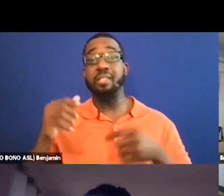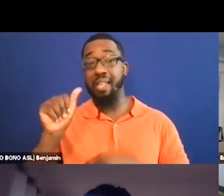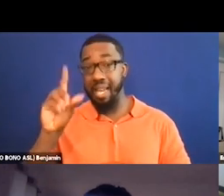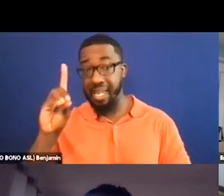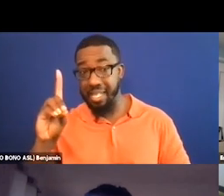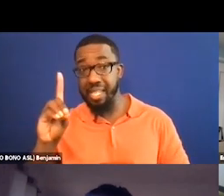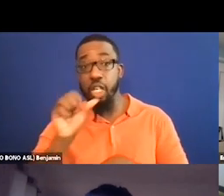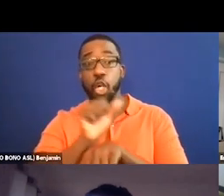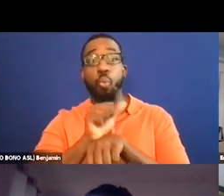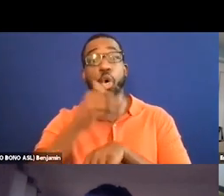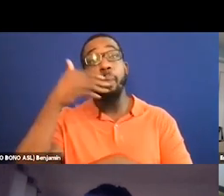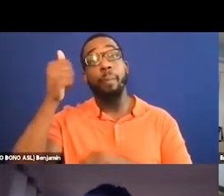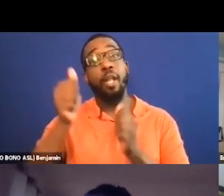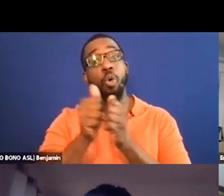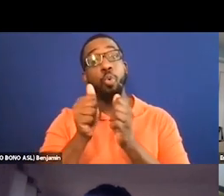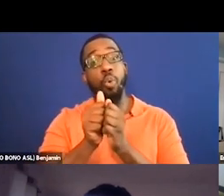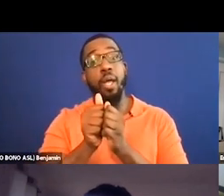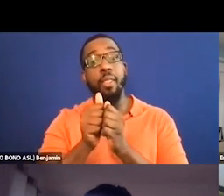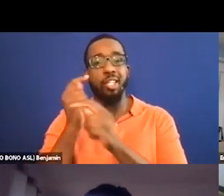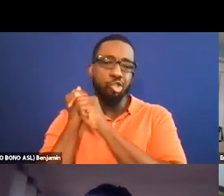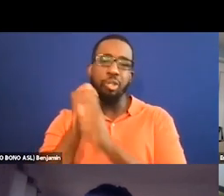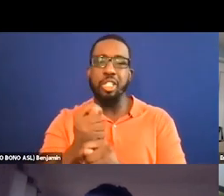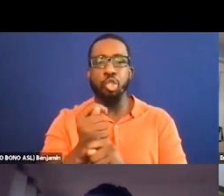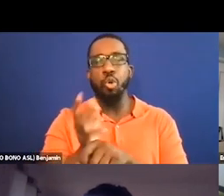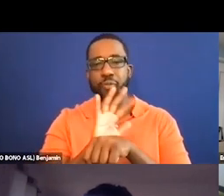How would you suggest negotiating content which has little to no dialogue.